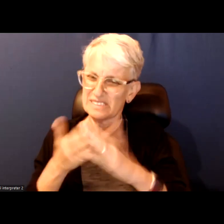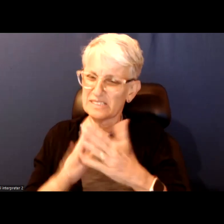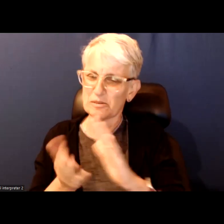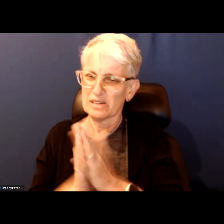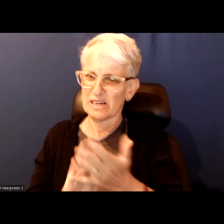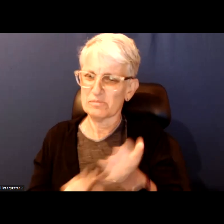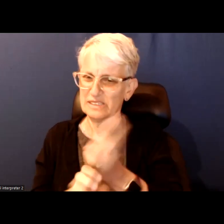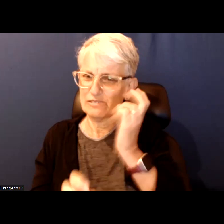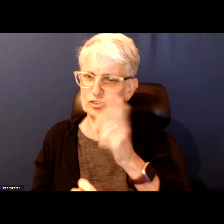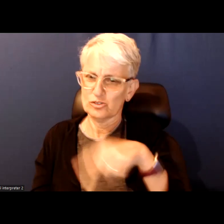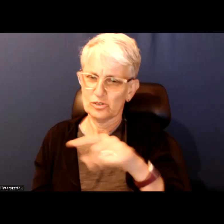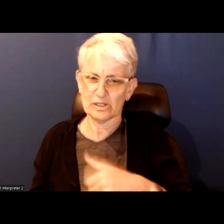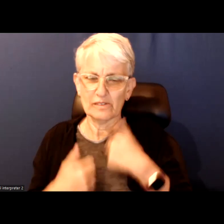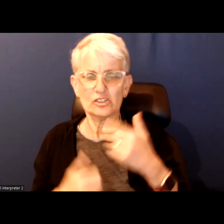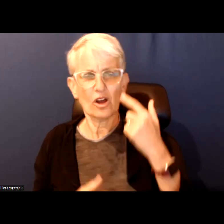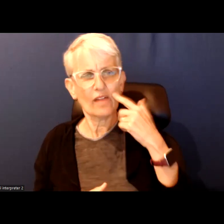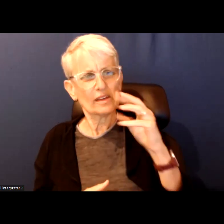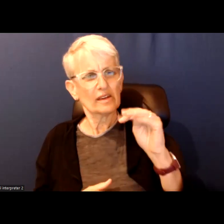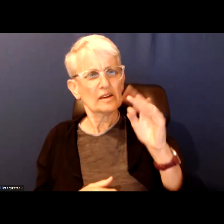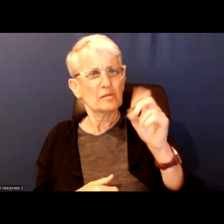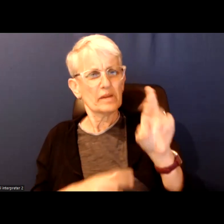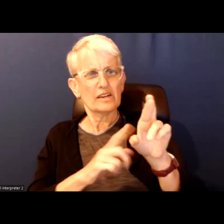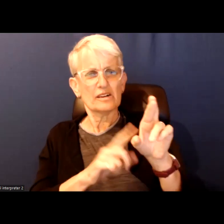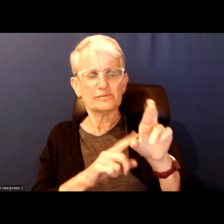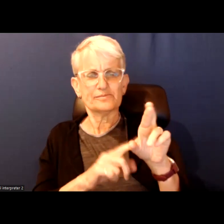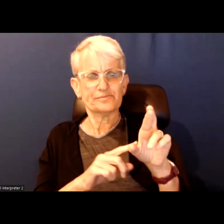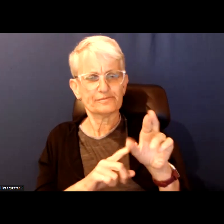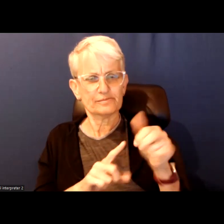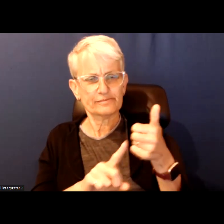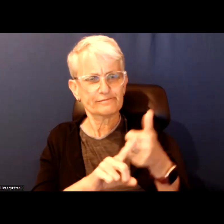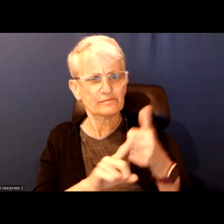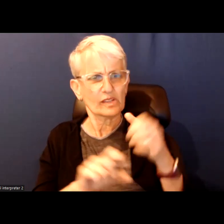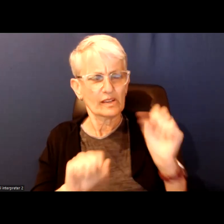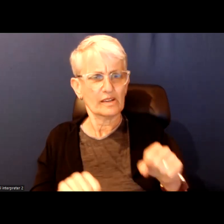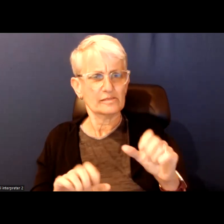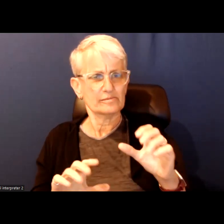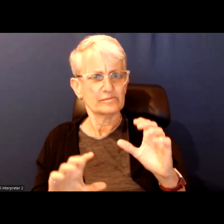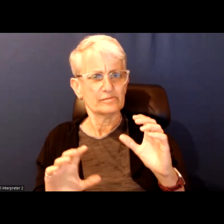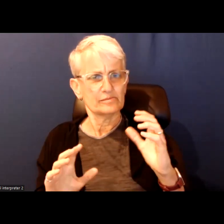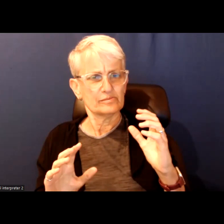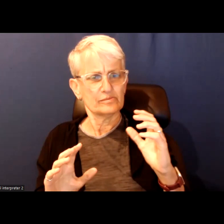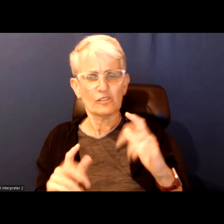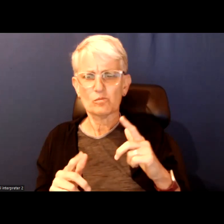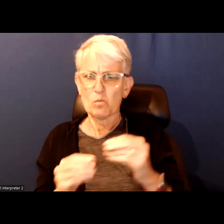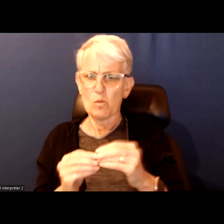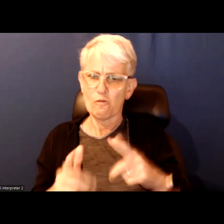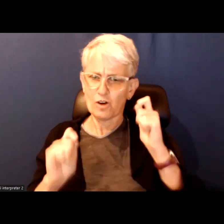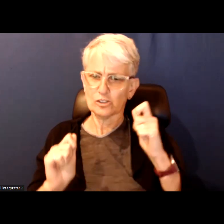I think having a mayor who is able to enact that sort of quicker more efficient and less